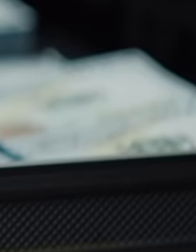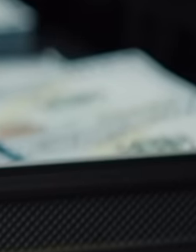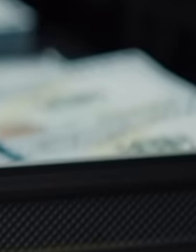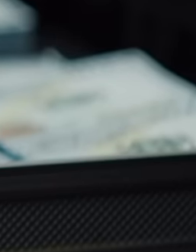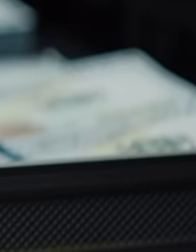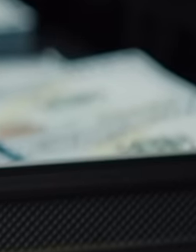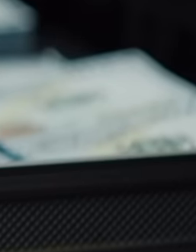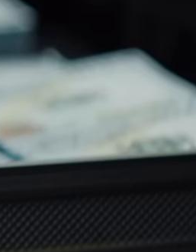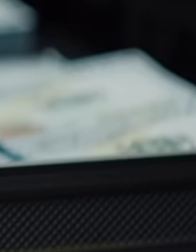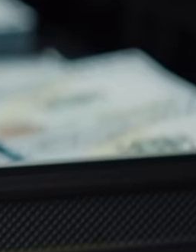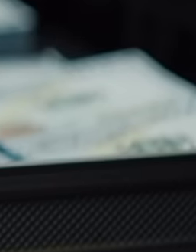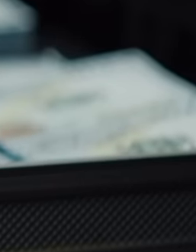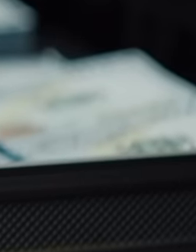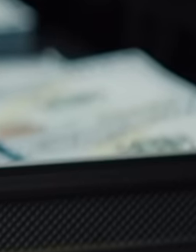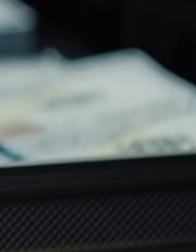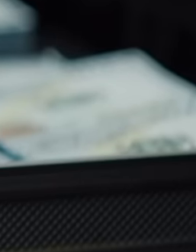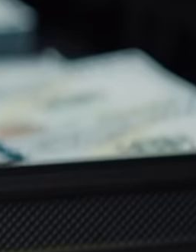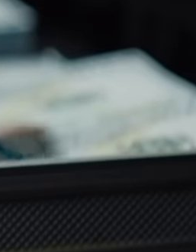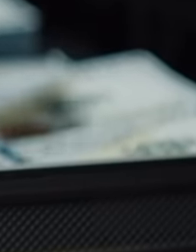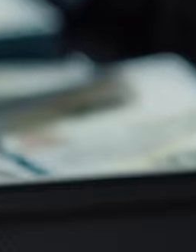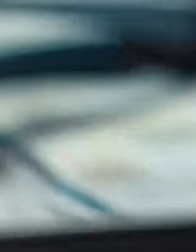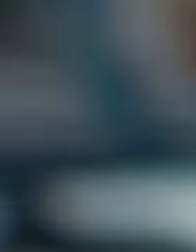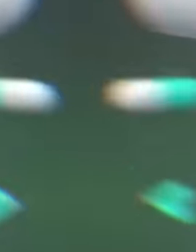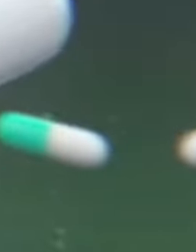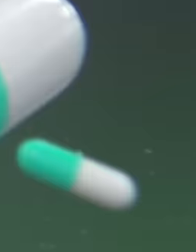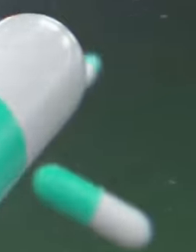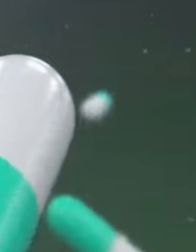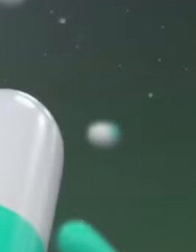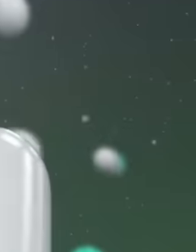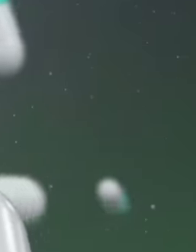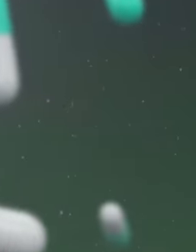moved the millions of medications that entered Mexico as they wanted,